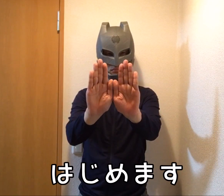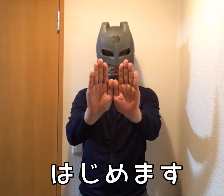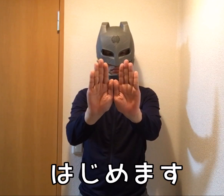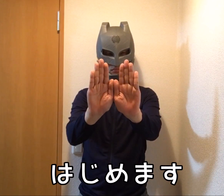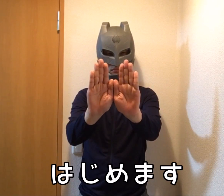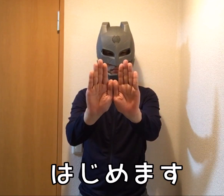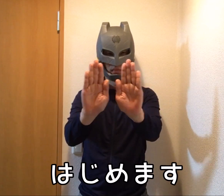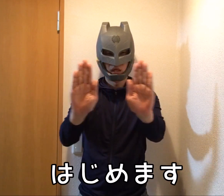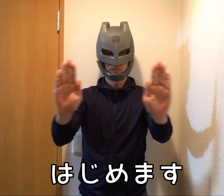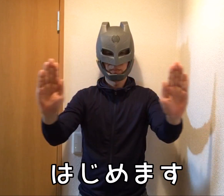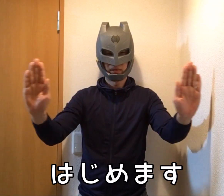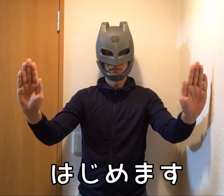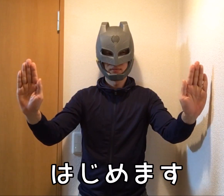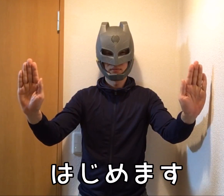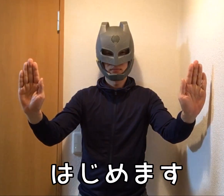Let's start